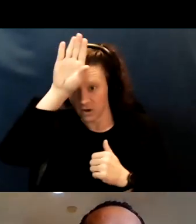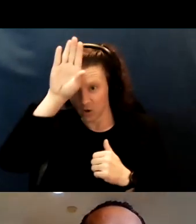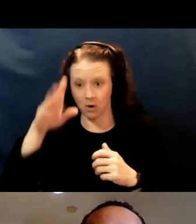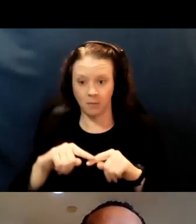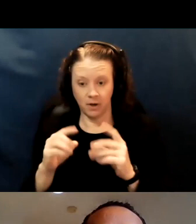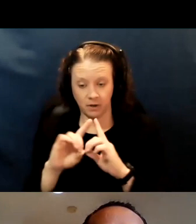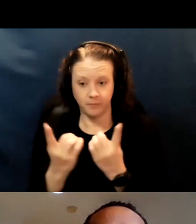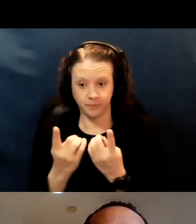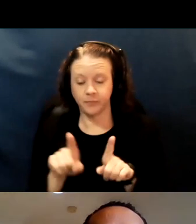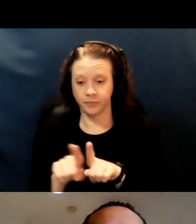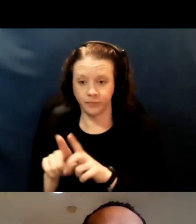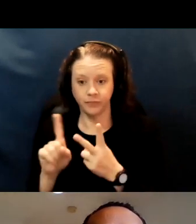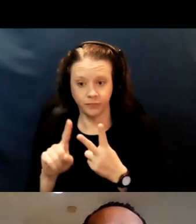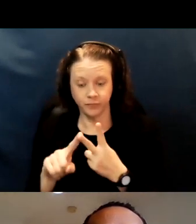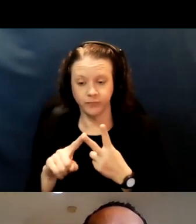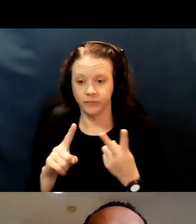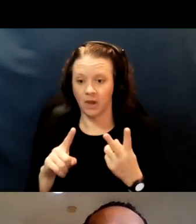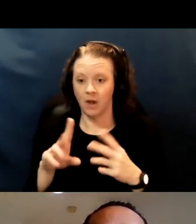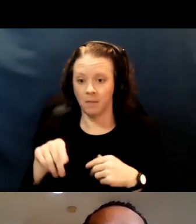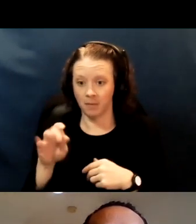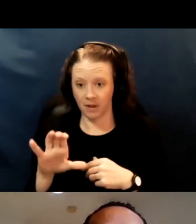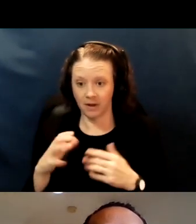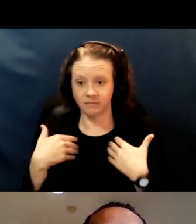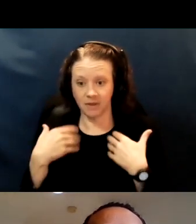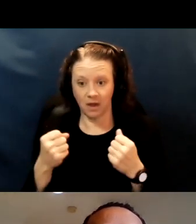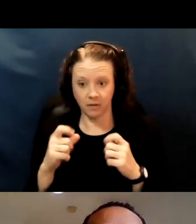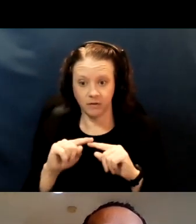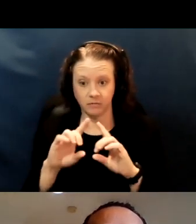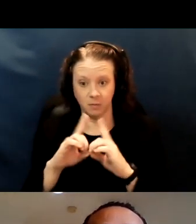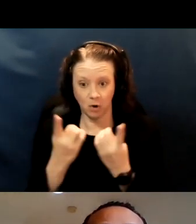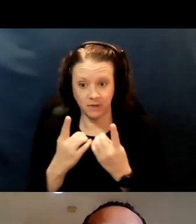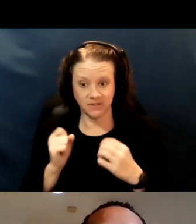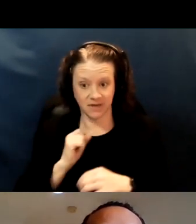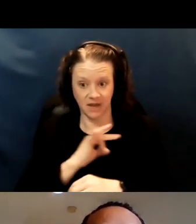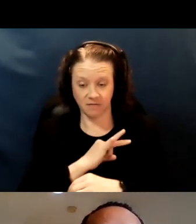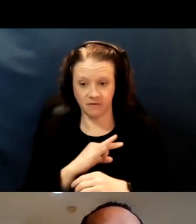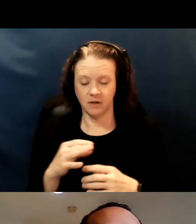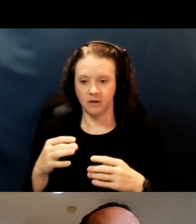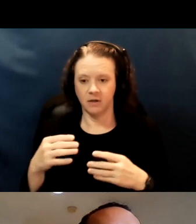public health department staff, vendors, and EMS that are coming online.